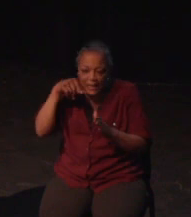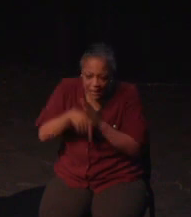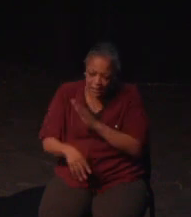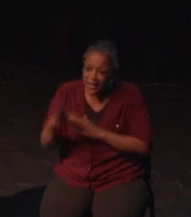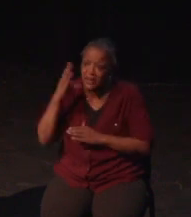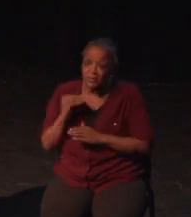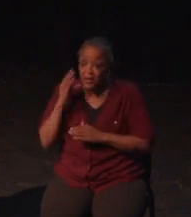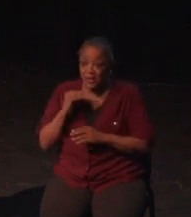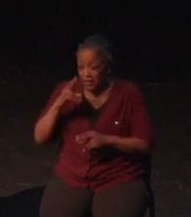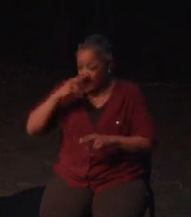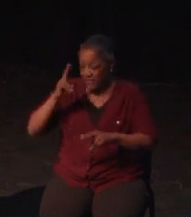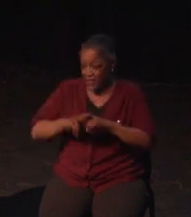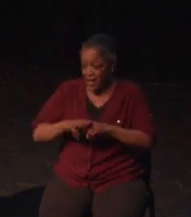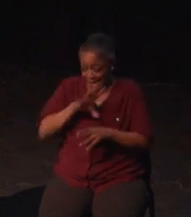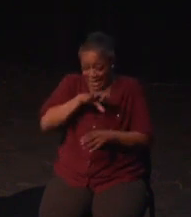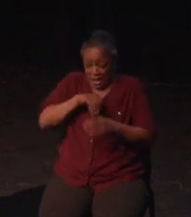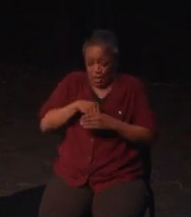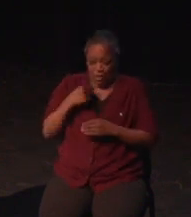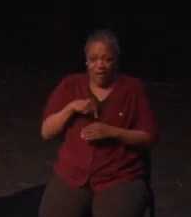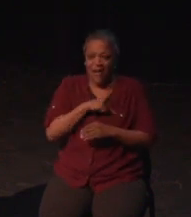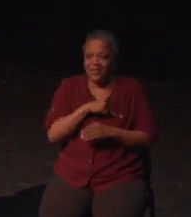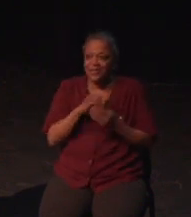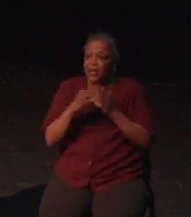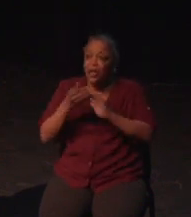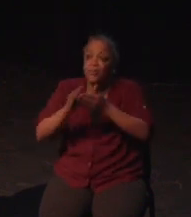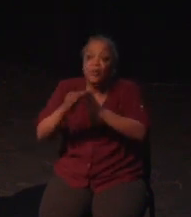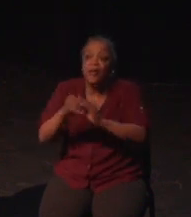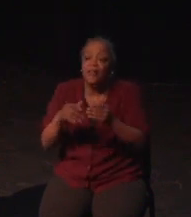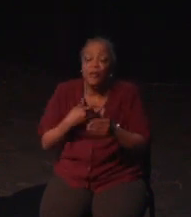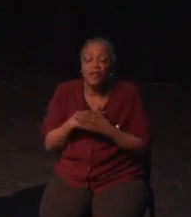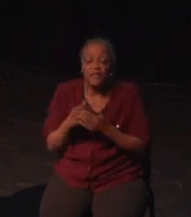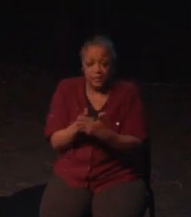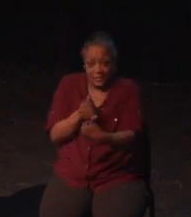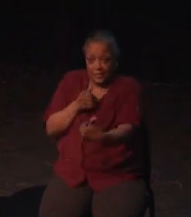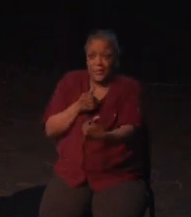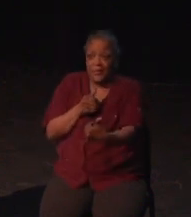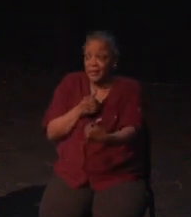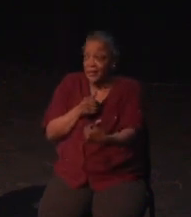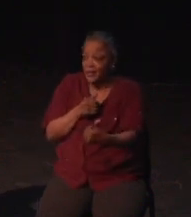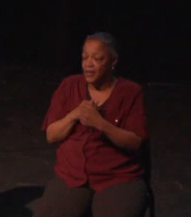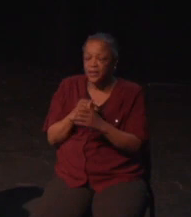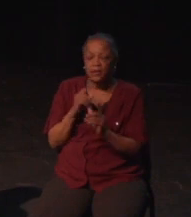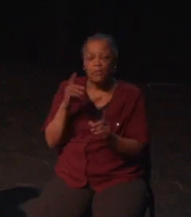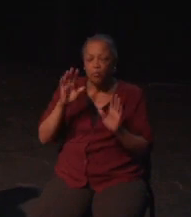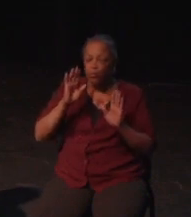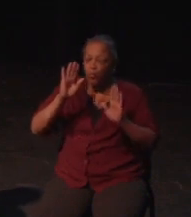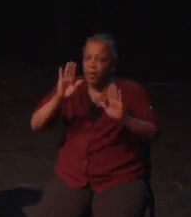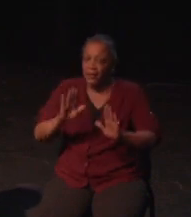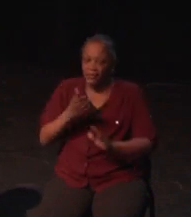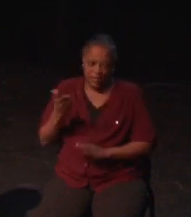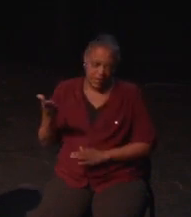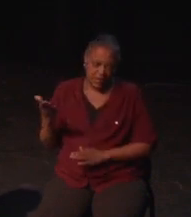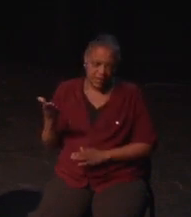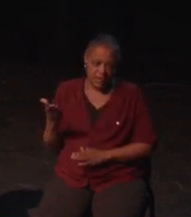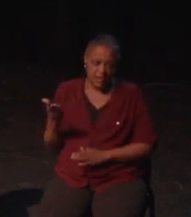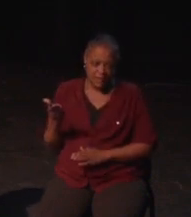Batman: Arkham Asylum was a good example.